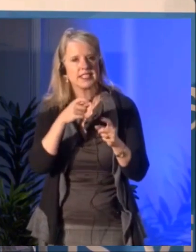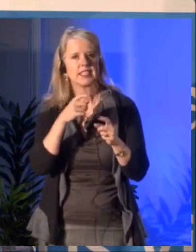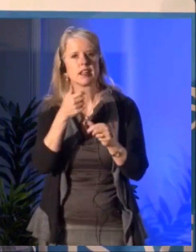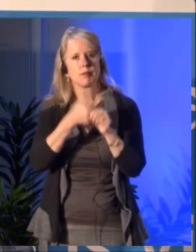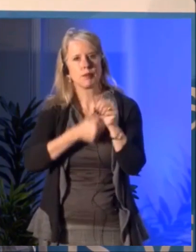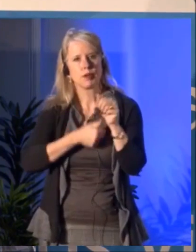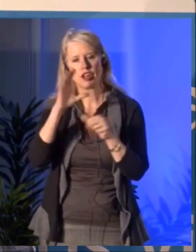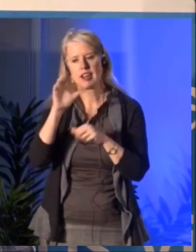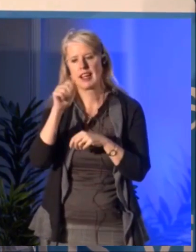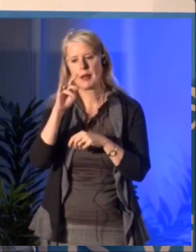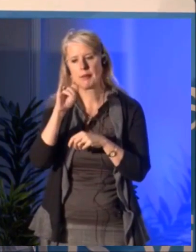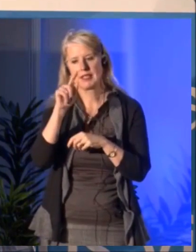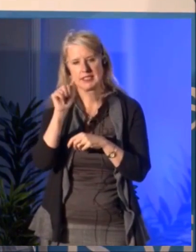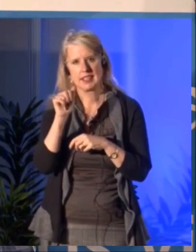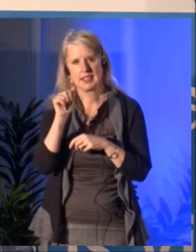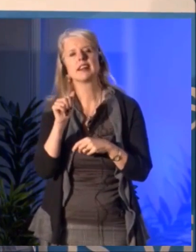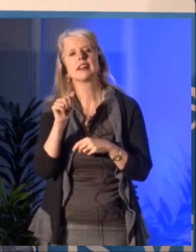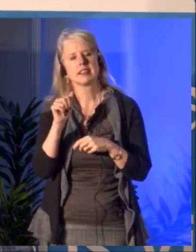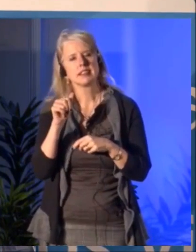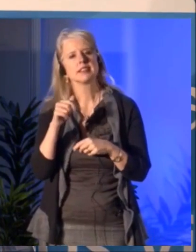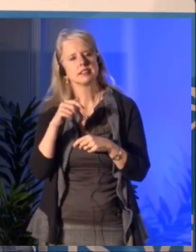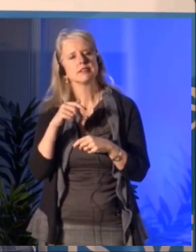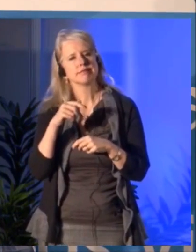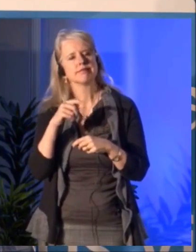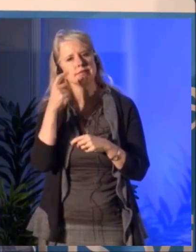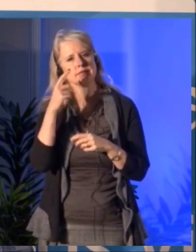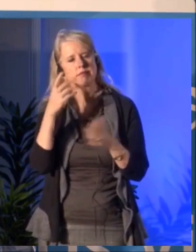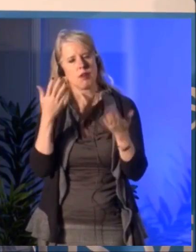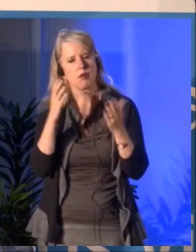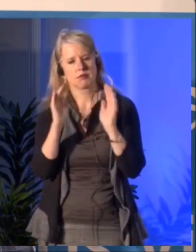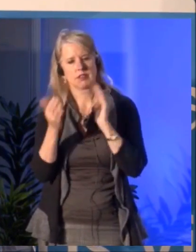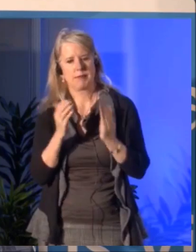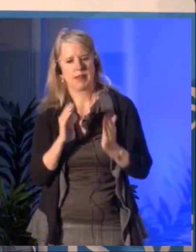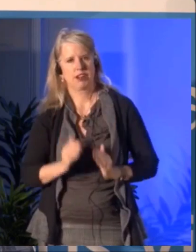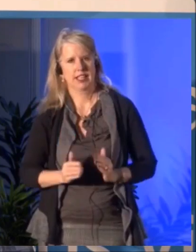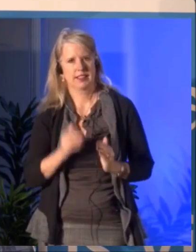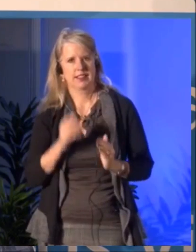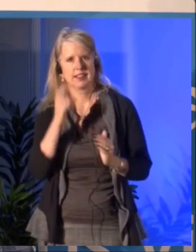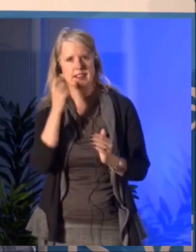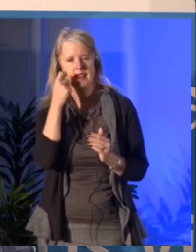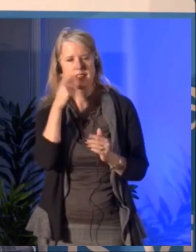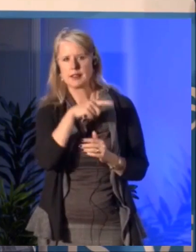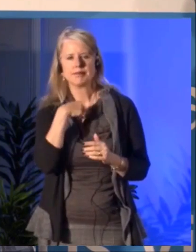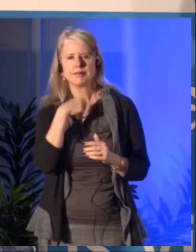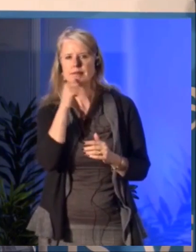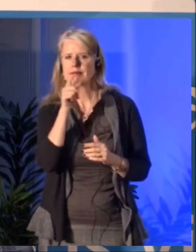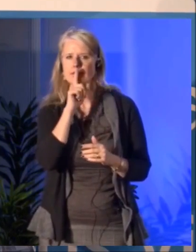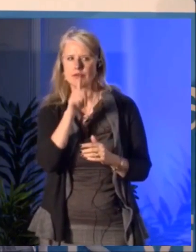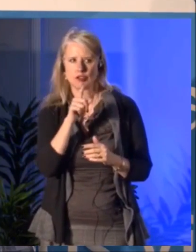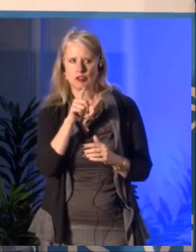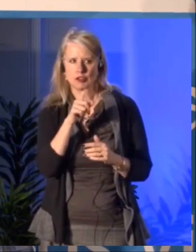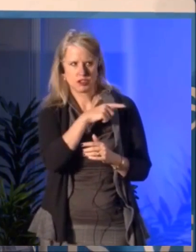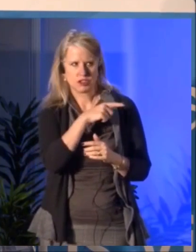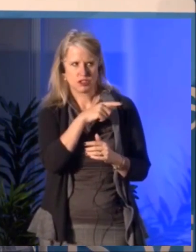you know, how big you -- what is your exact definition of the region, what are your benchmarks.